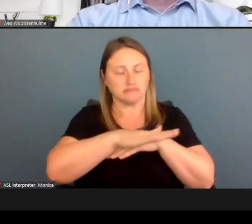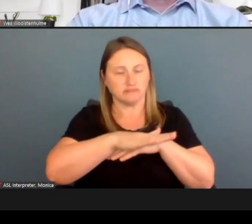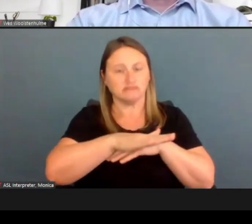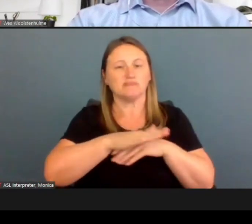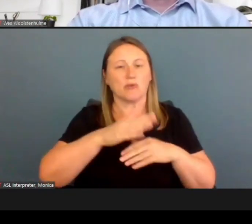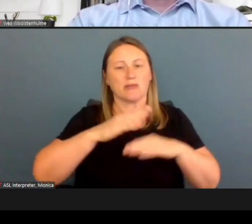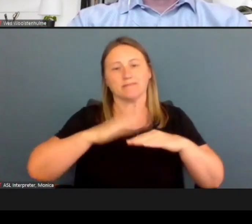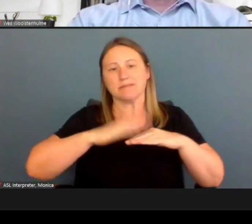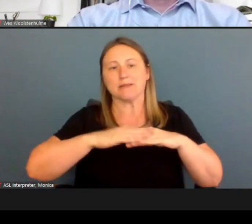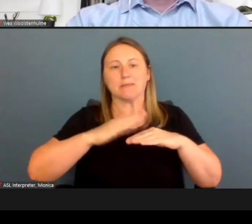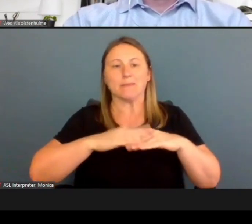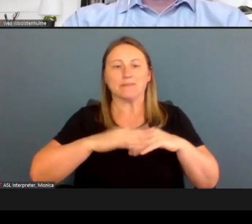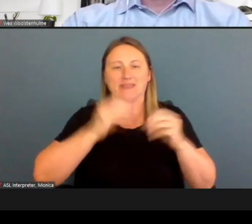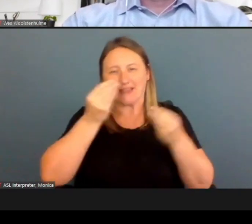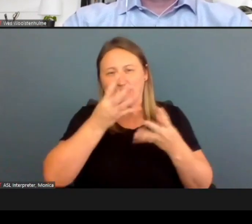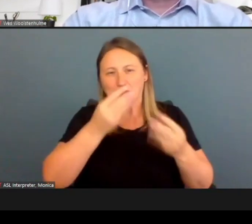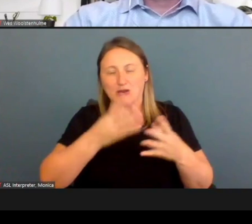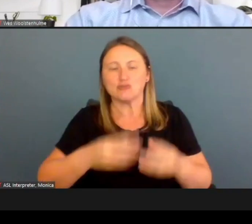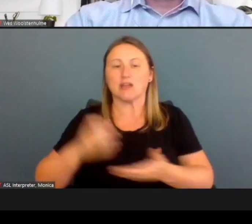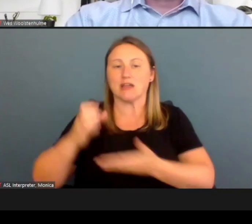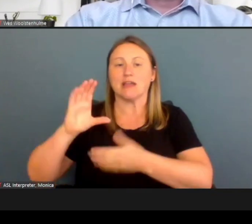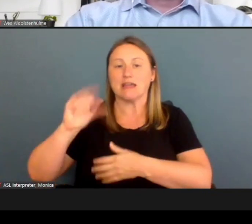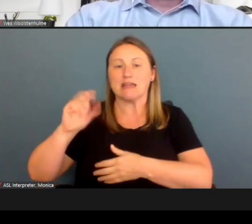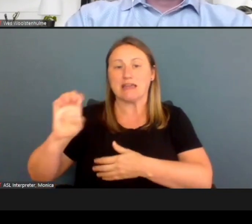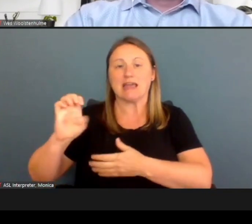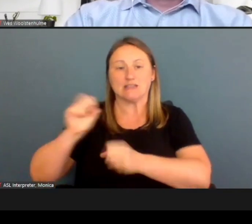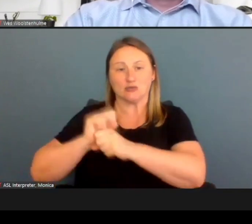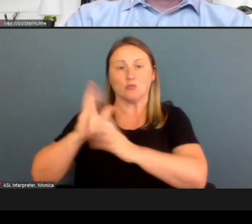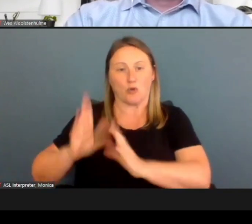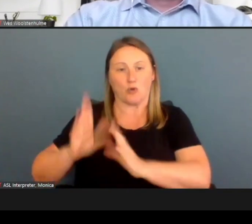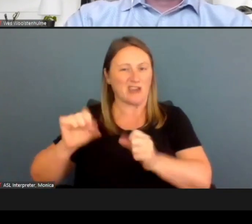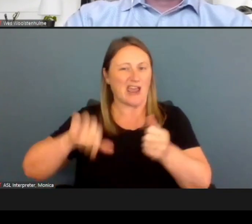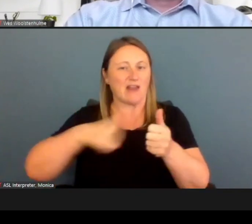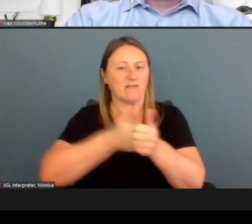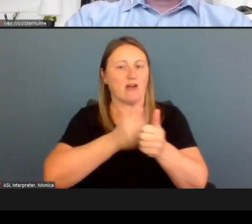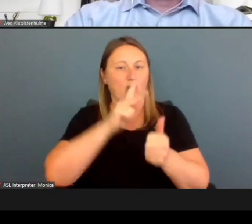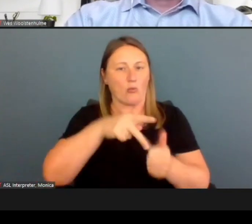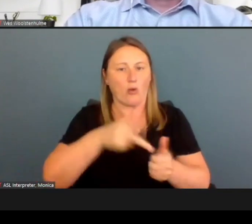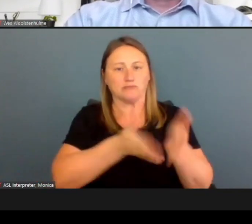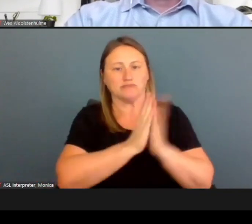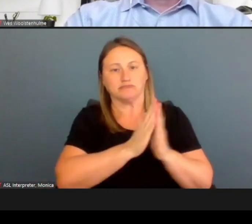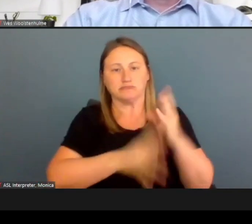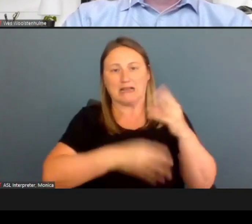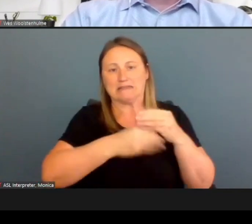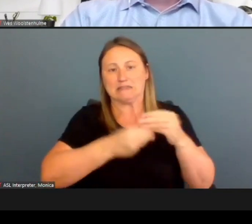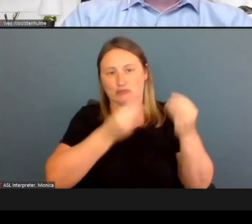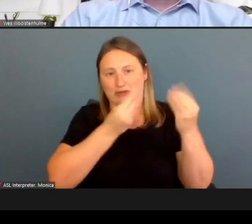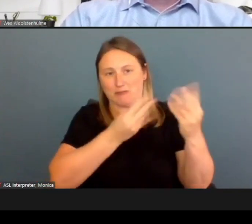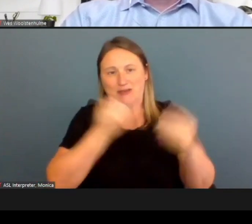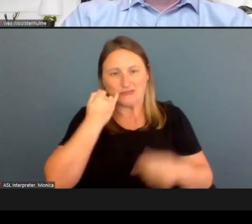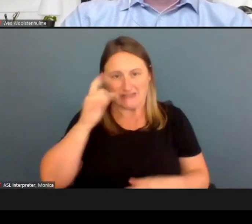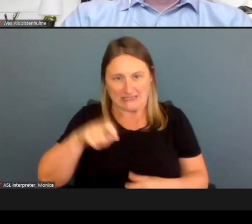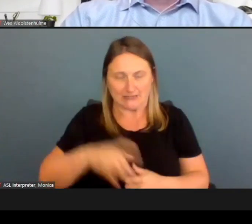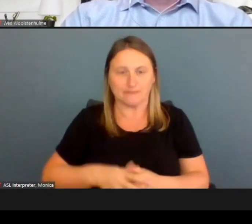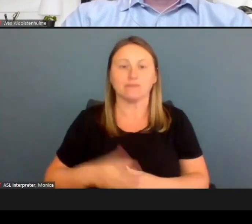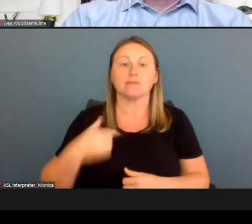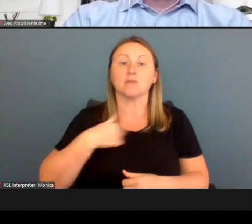and a caseworker can follow up to request additional information if it's needed. We are recording today's webinar,